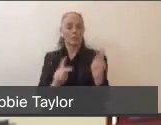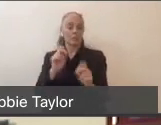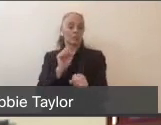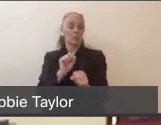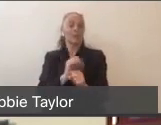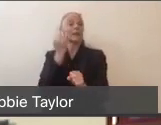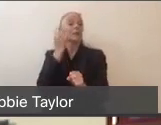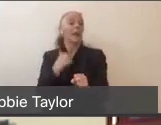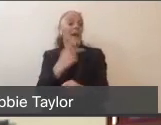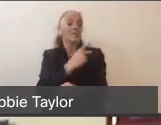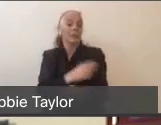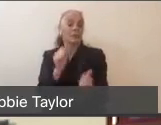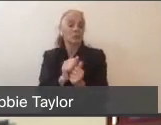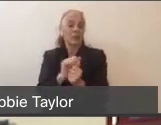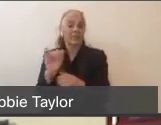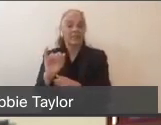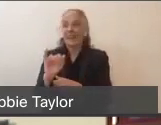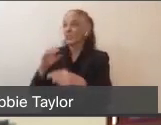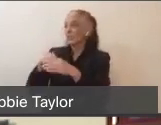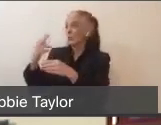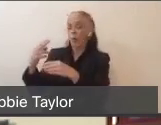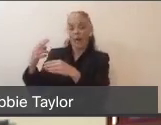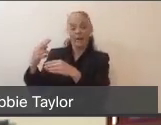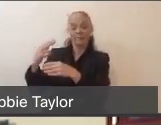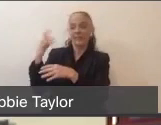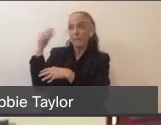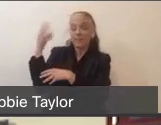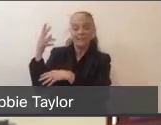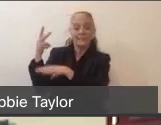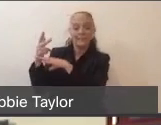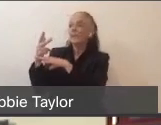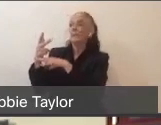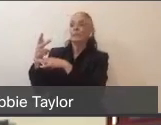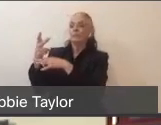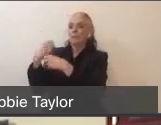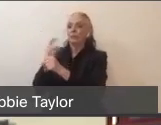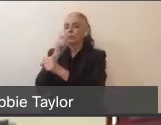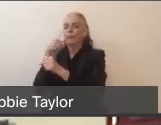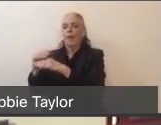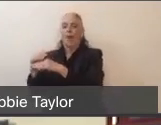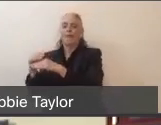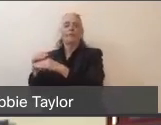that had an infection in one transport, it can't get transferred to a patient who is in the next transport.